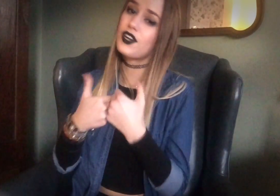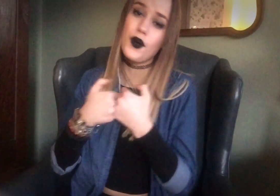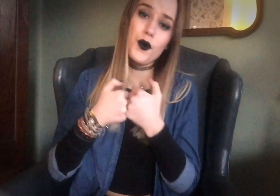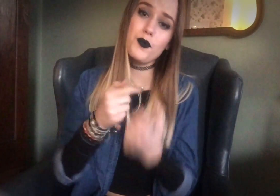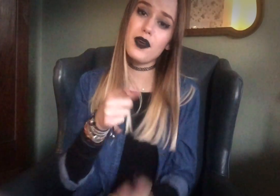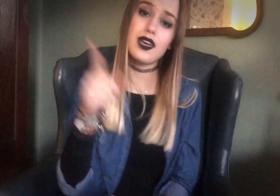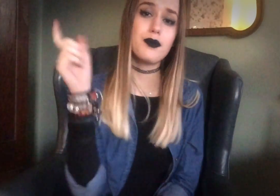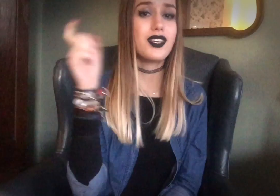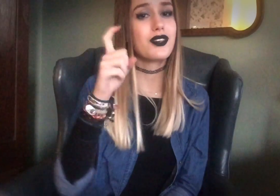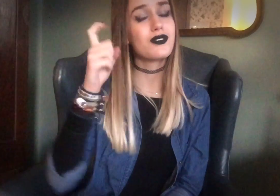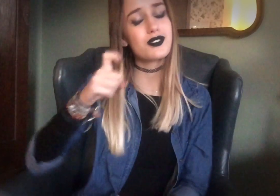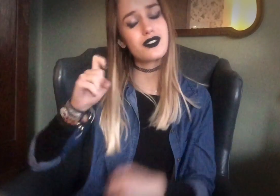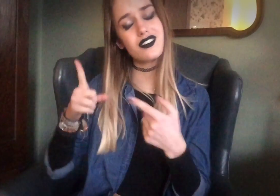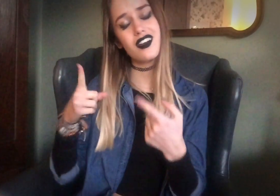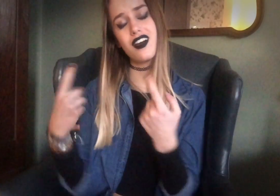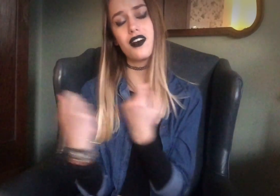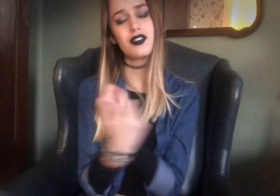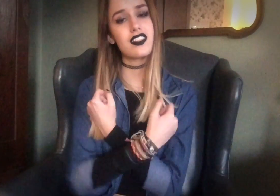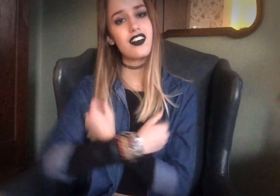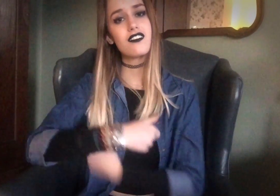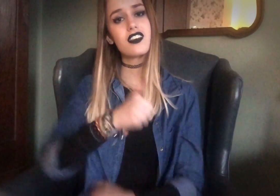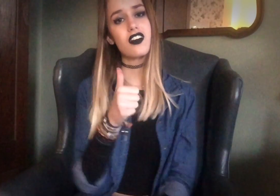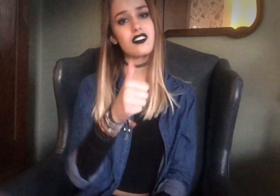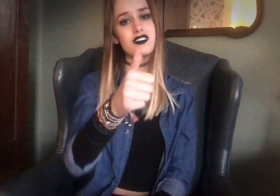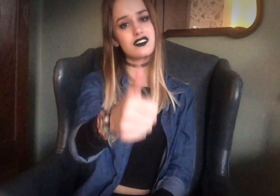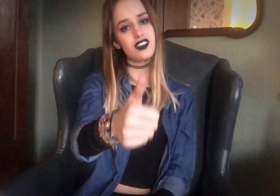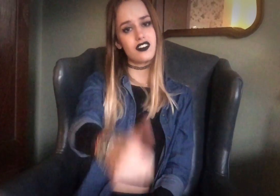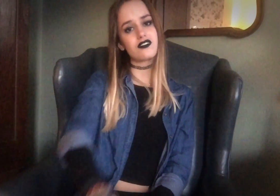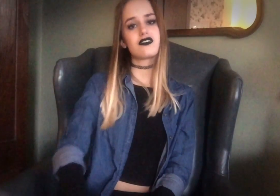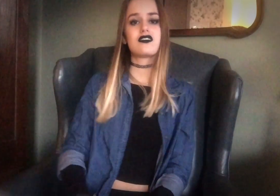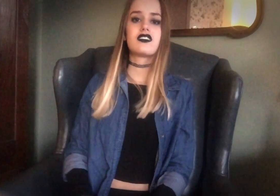Oh, baby, you should go and love yourself